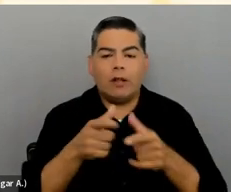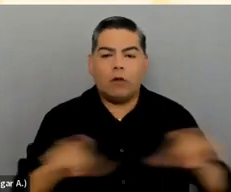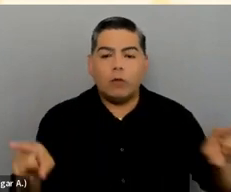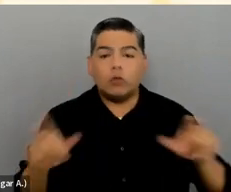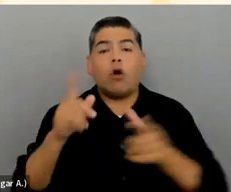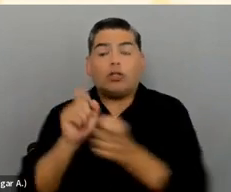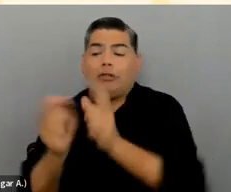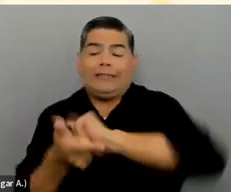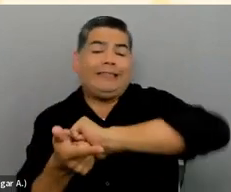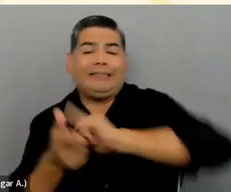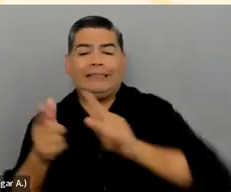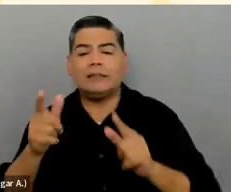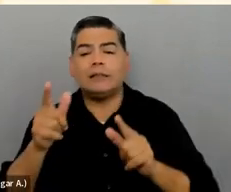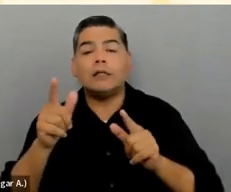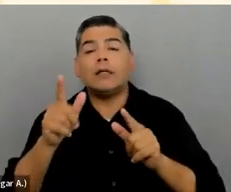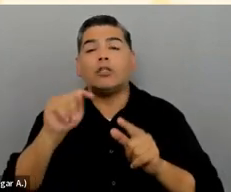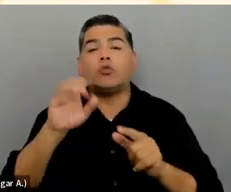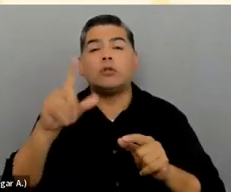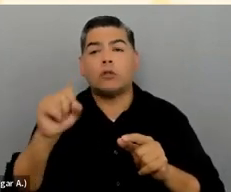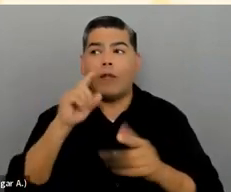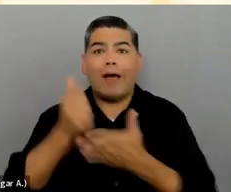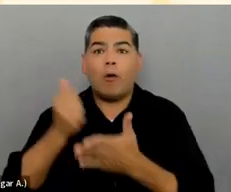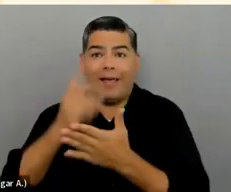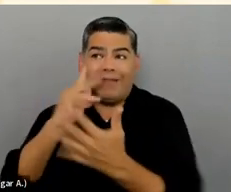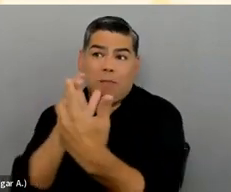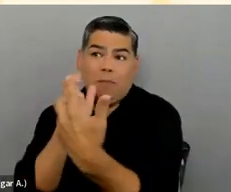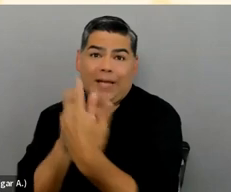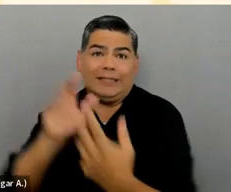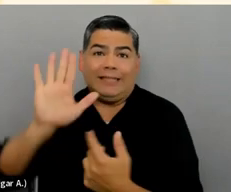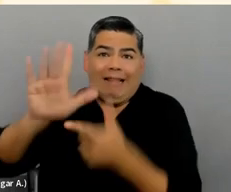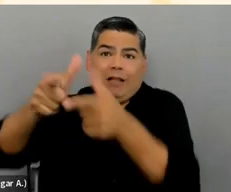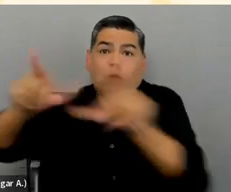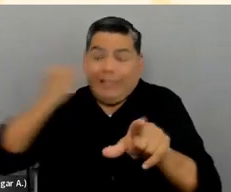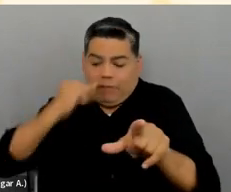to somebody's preferred language if the language that you're using is plain.